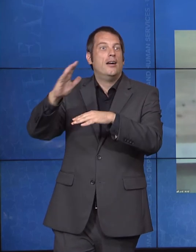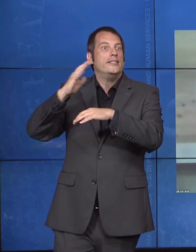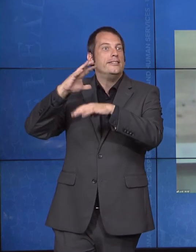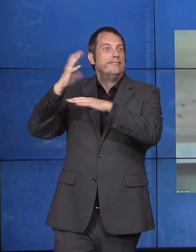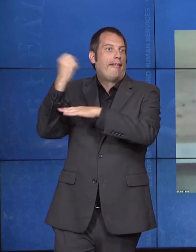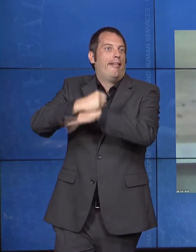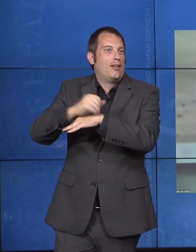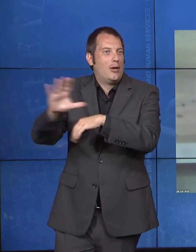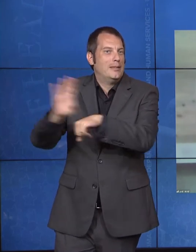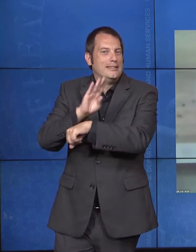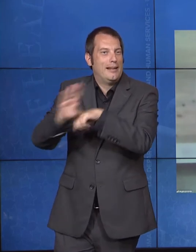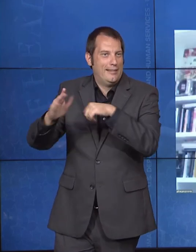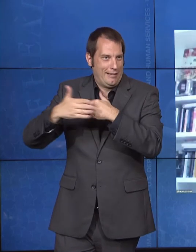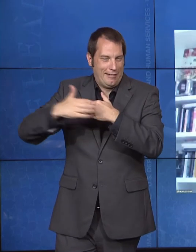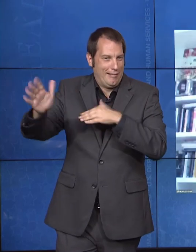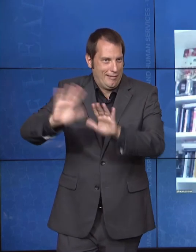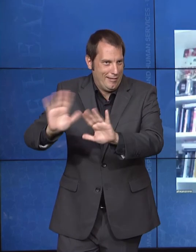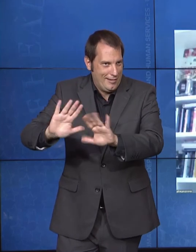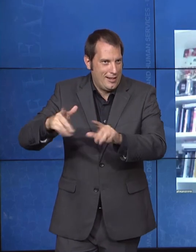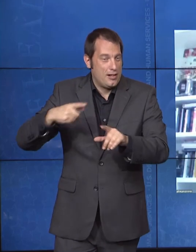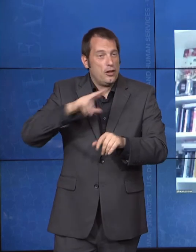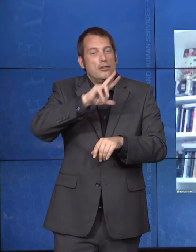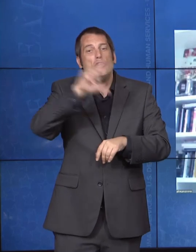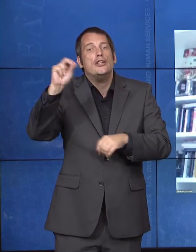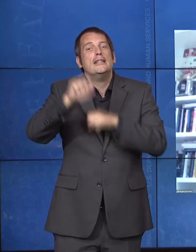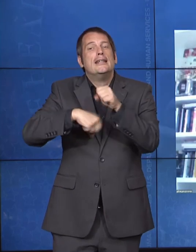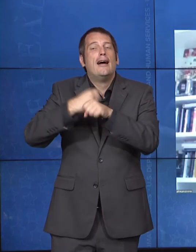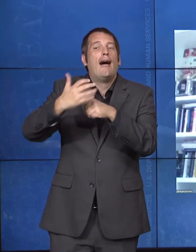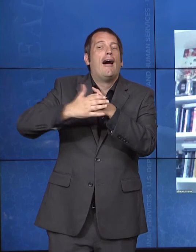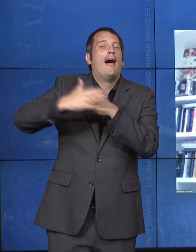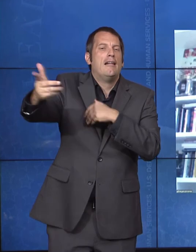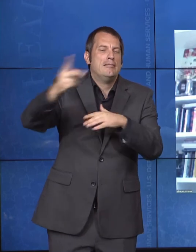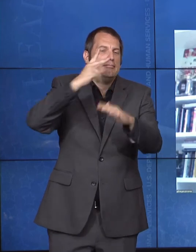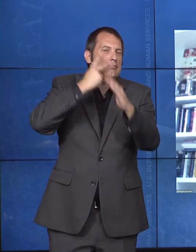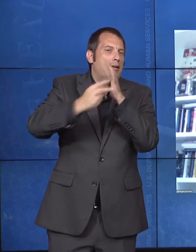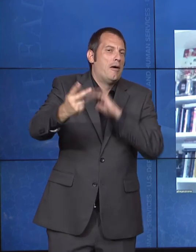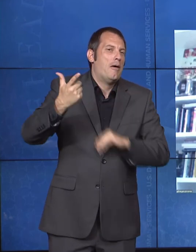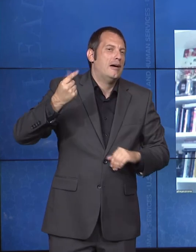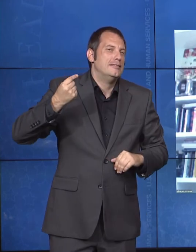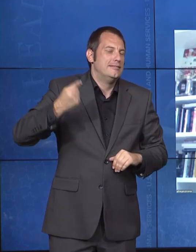Robert Severino: I think hopefully it will be a cultural change. The ADA was about the